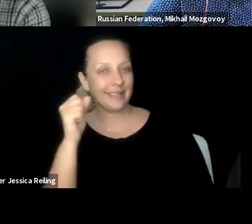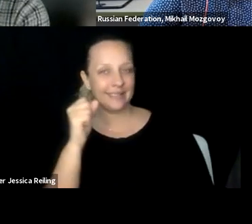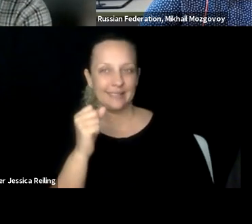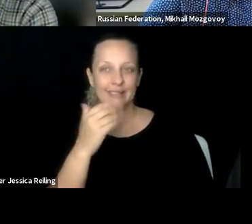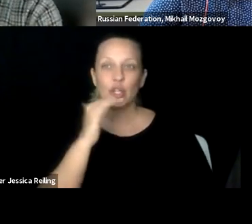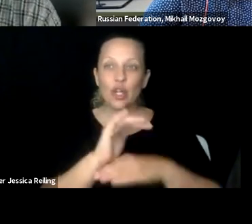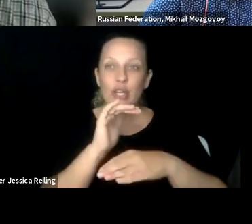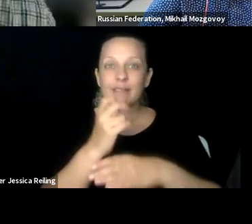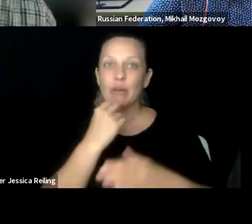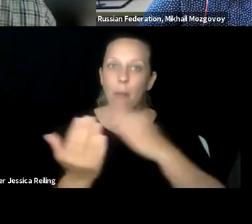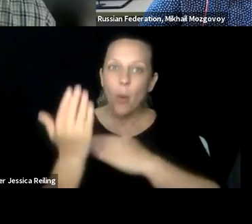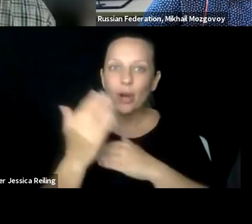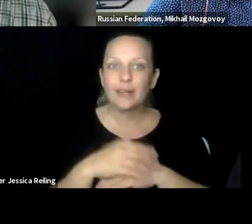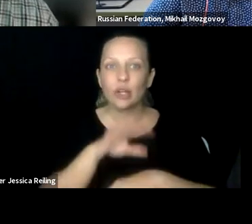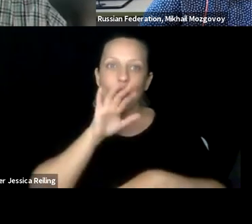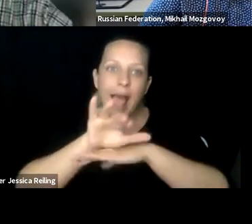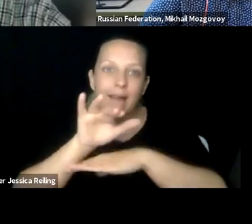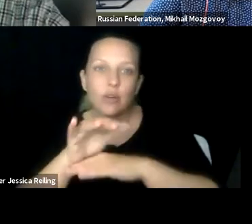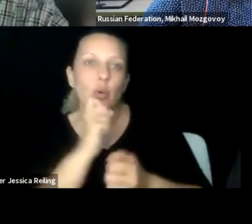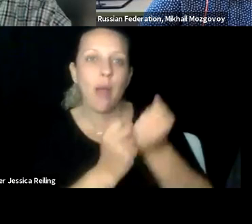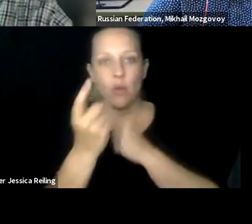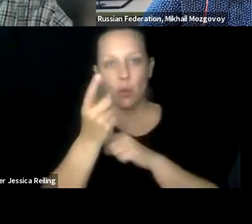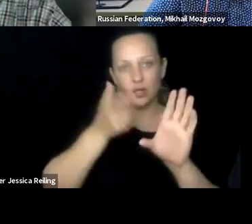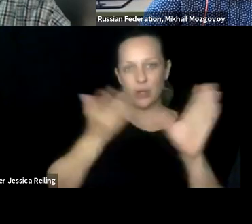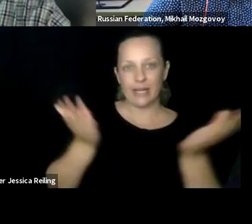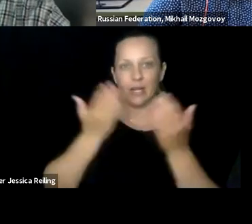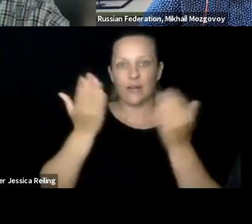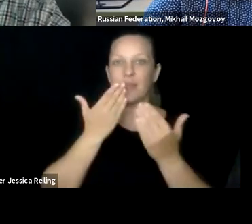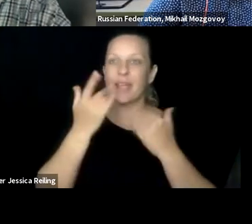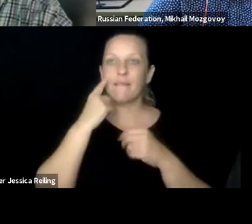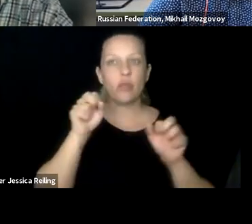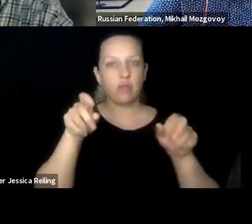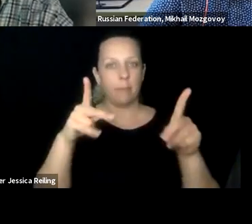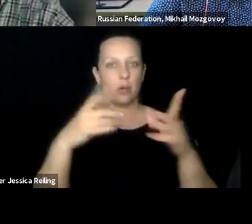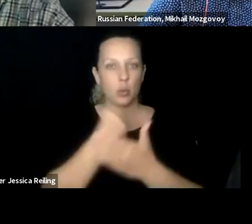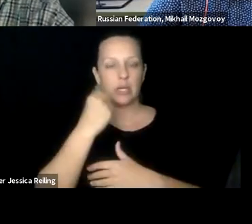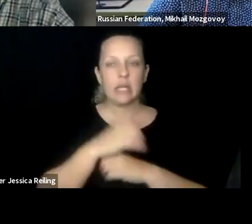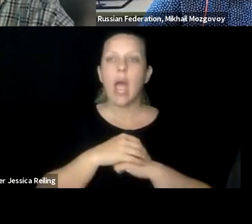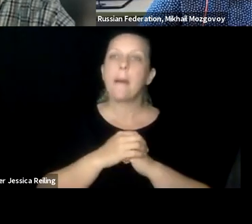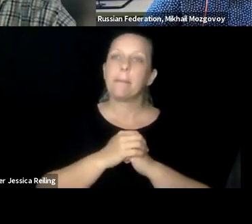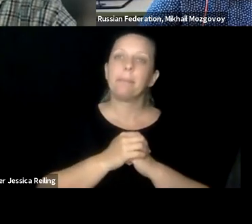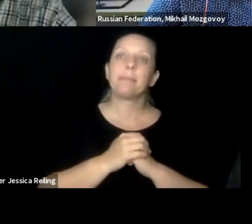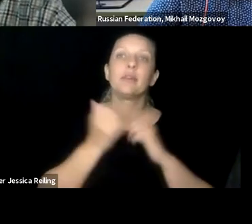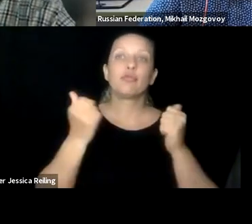introduce yourself as well a bit and give us your first thoughts. Thank you, Klaus. Good evening, good